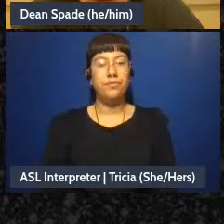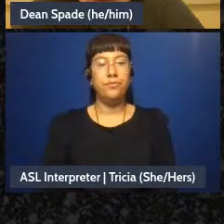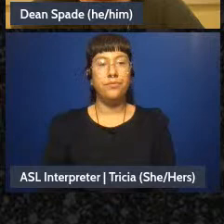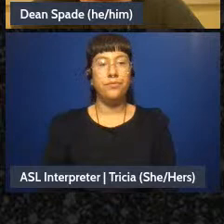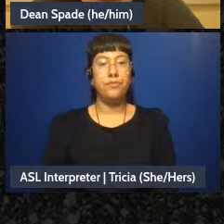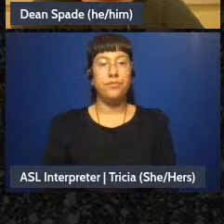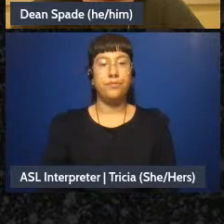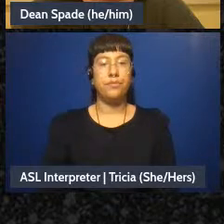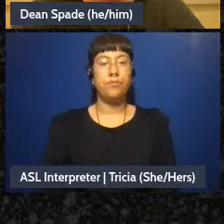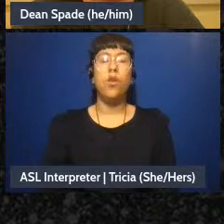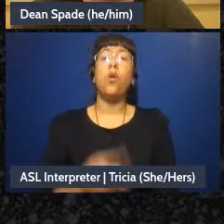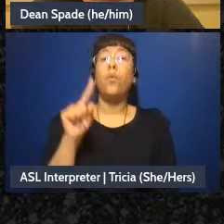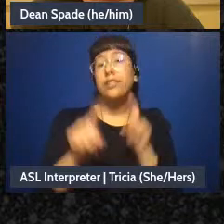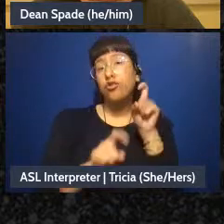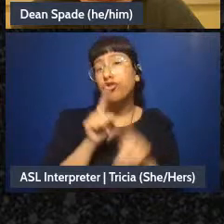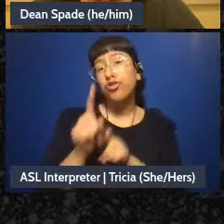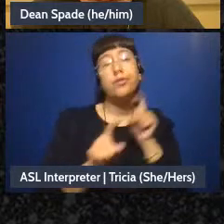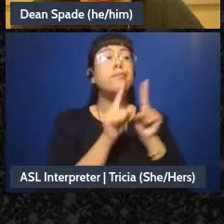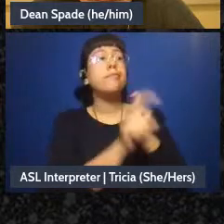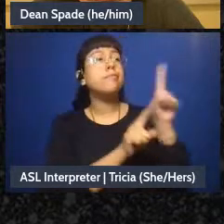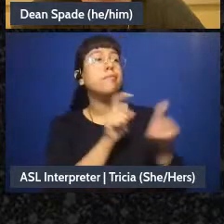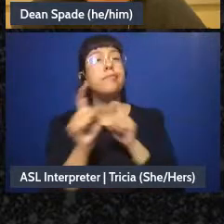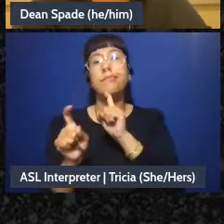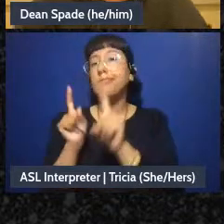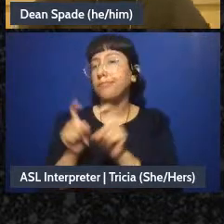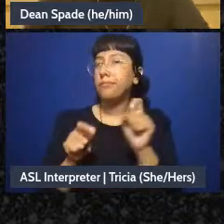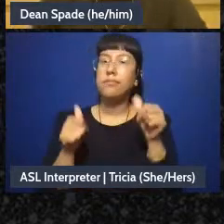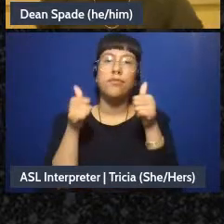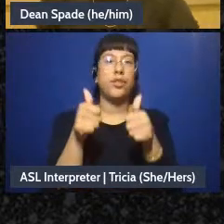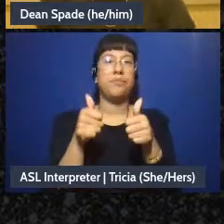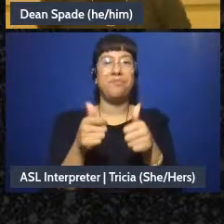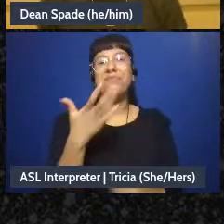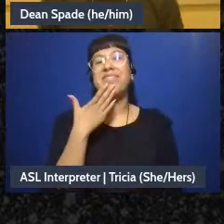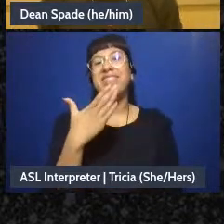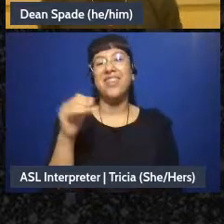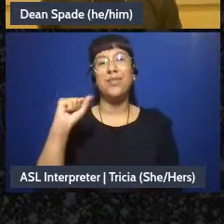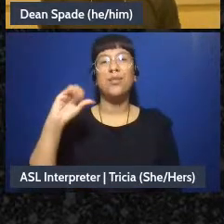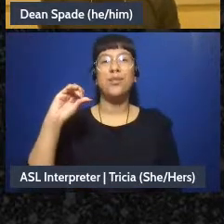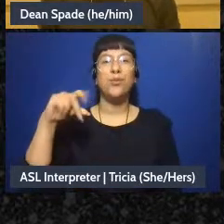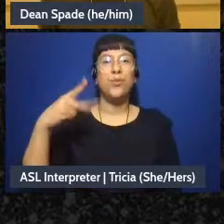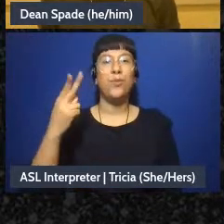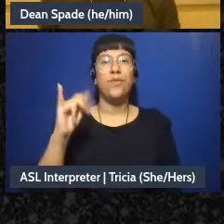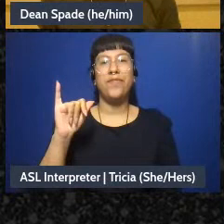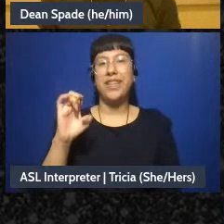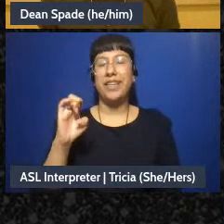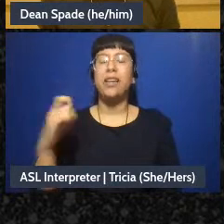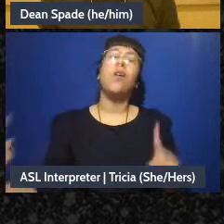Questions, great. thanks Sophie let's go back to the slides